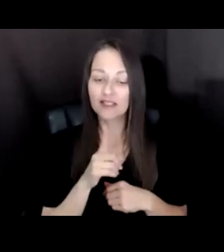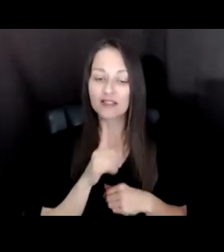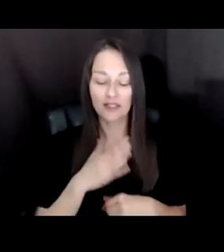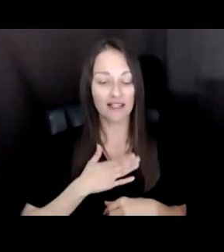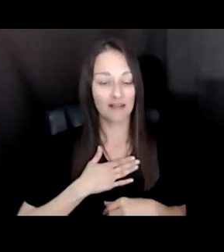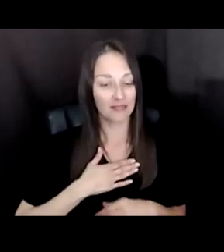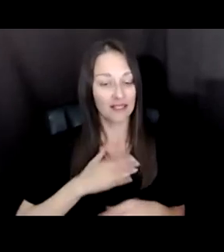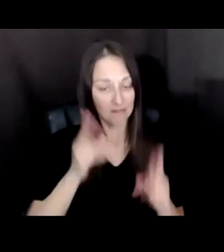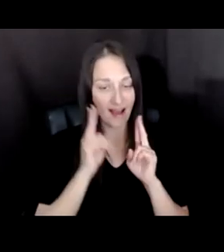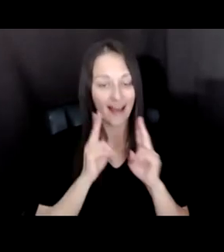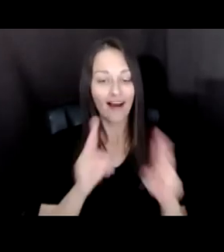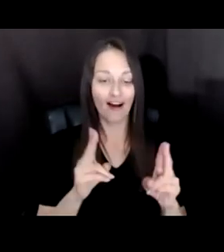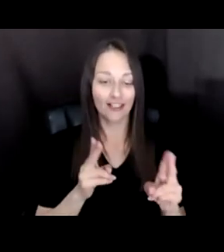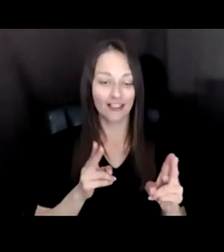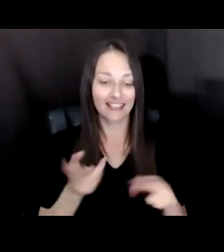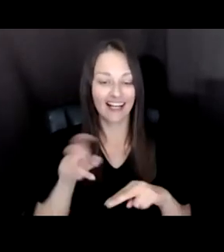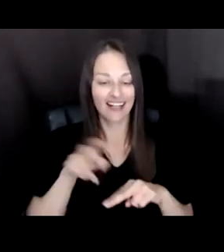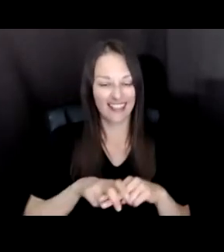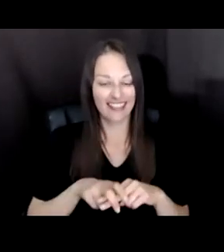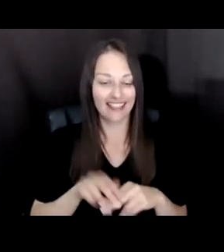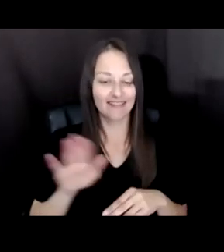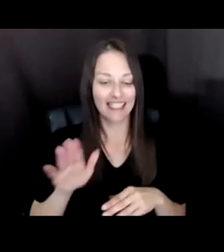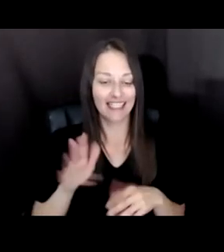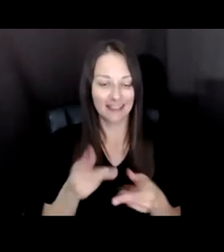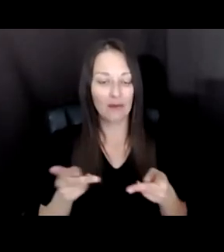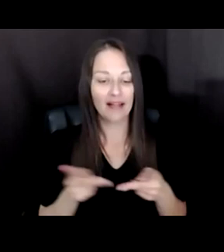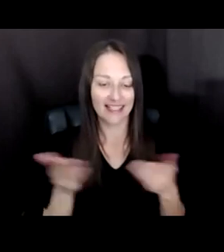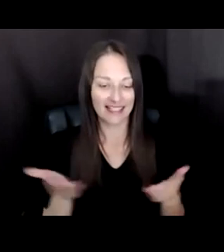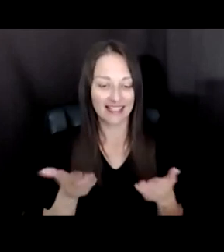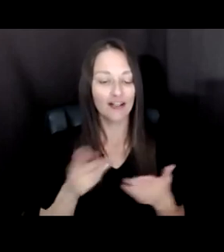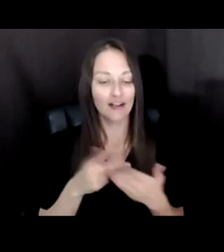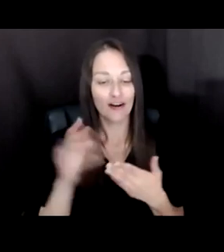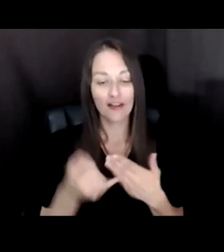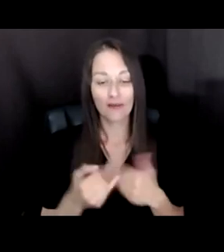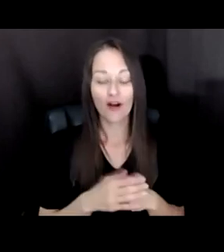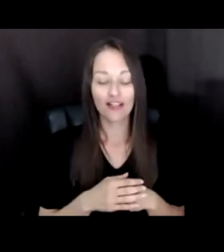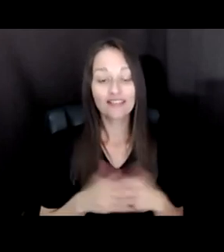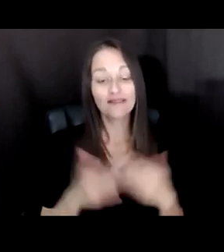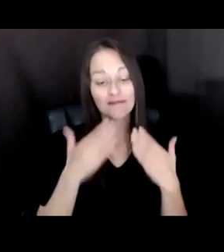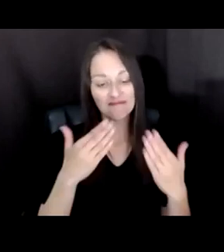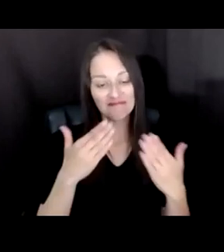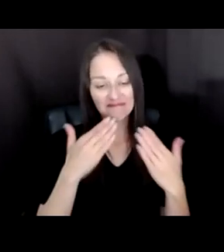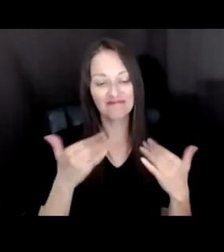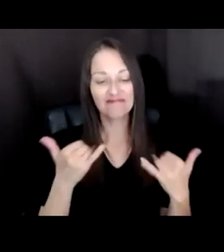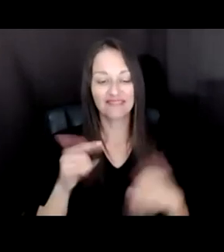SIT IN HIS SEAT HERE ON THIS PROJECT. AND SO THANK YOU. AND WITH THAT I'LL HAND IT OVER TO JAX.